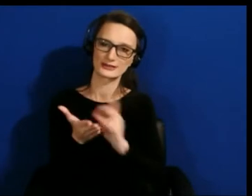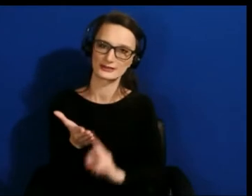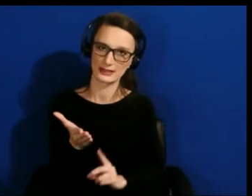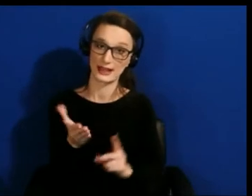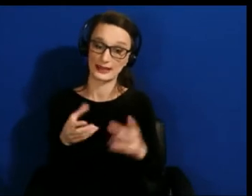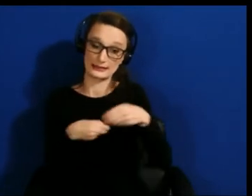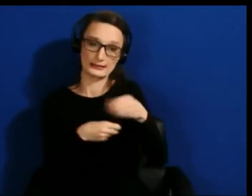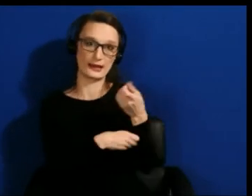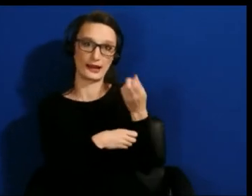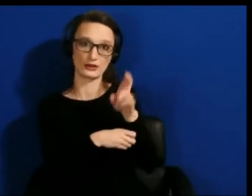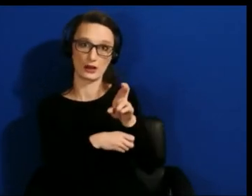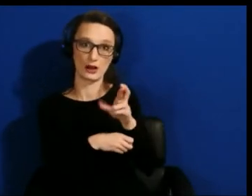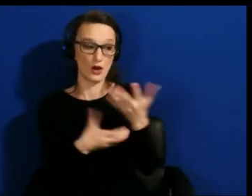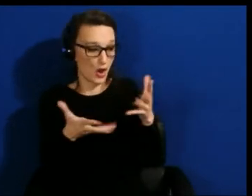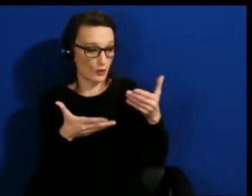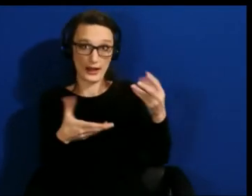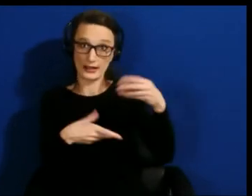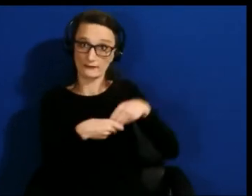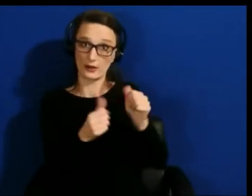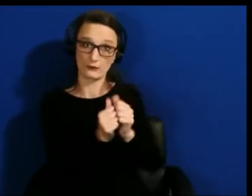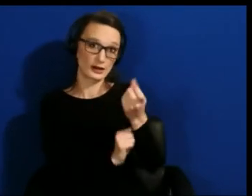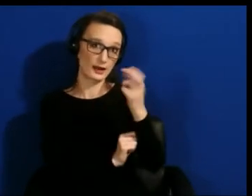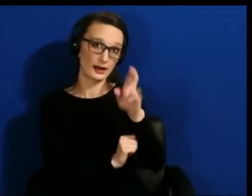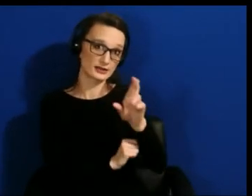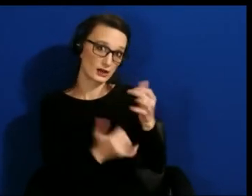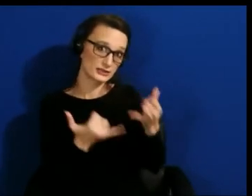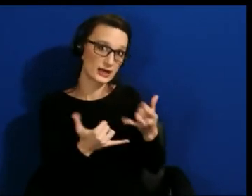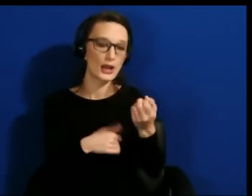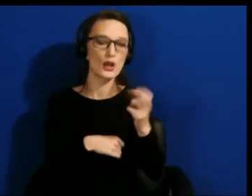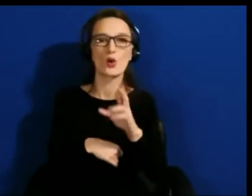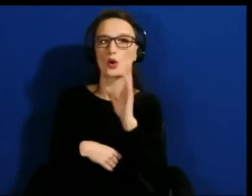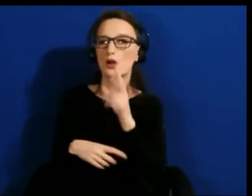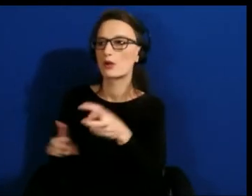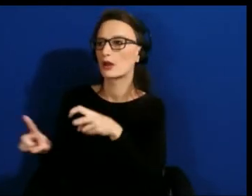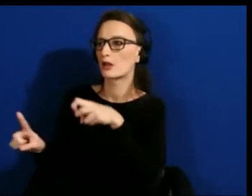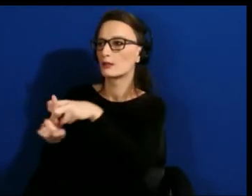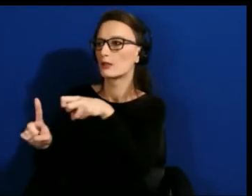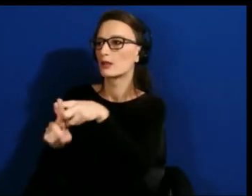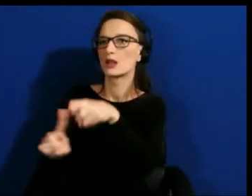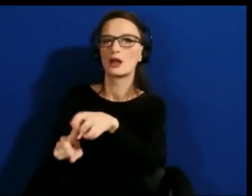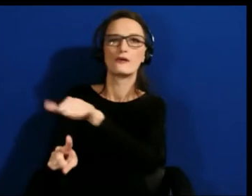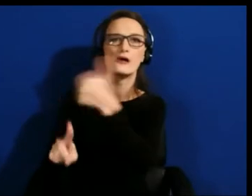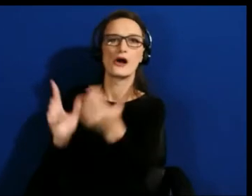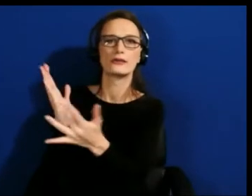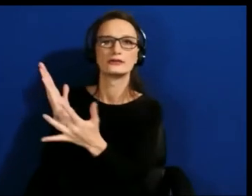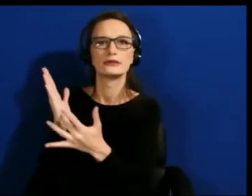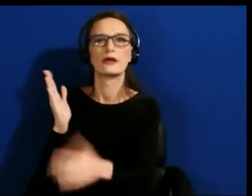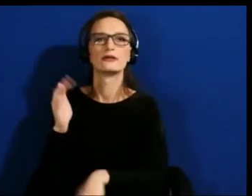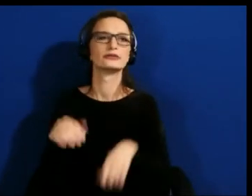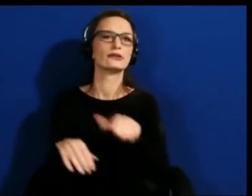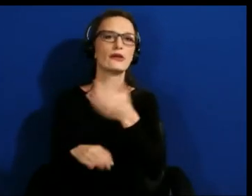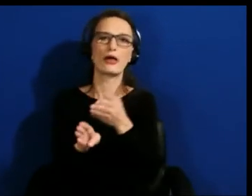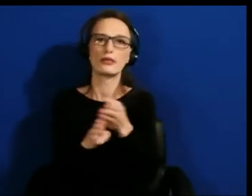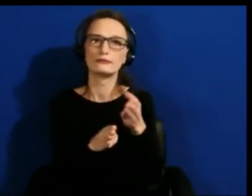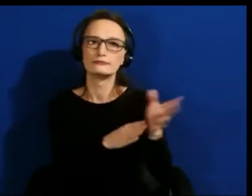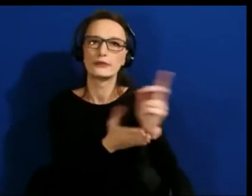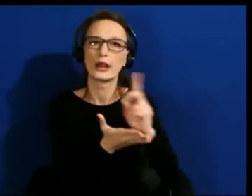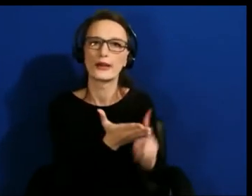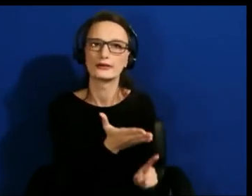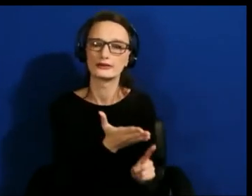Or are you bringing them in from other formats of technology or other areas of design? What have we got today?